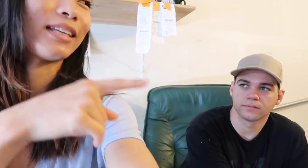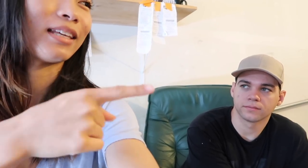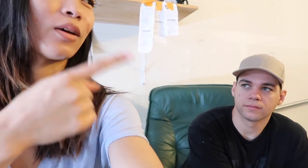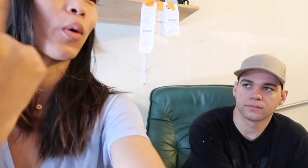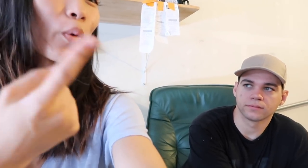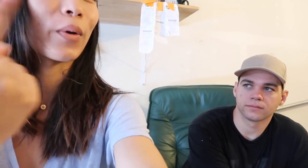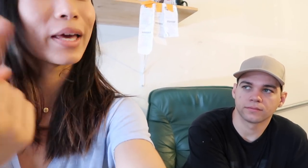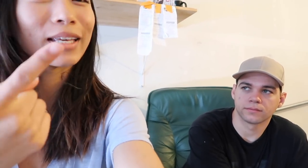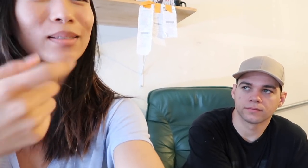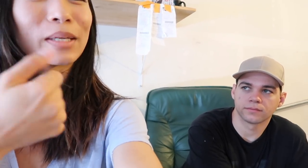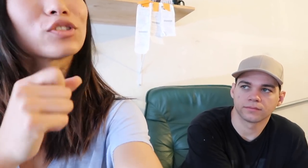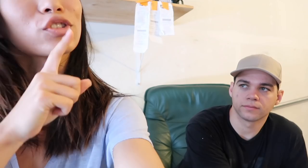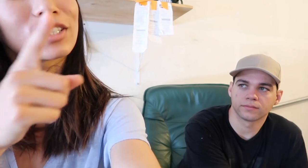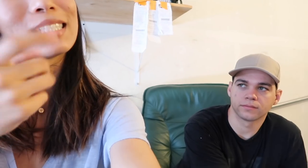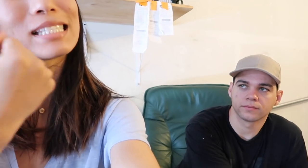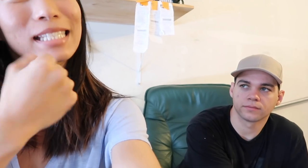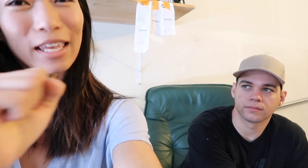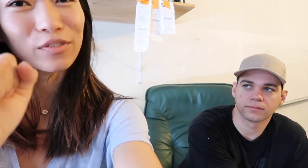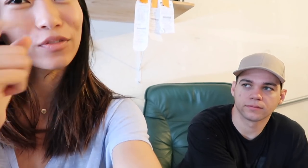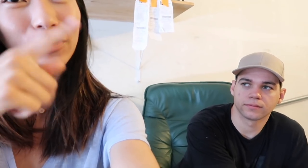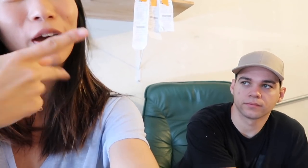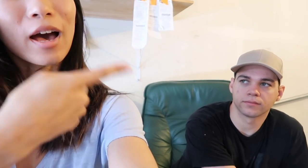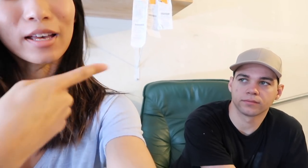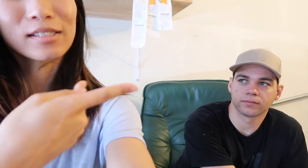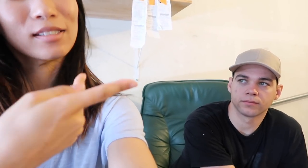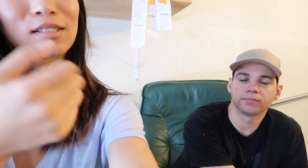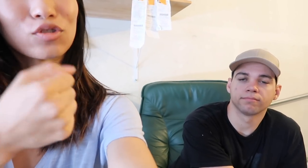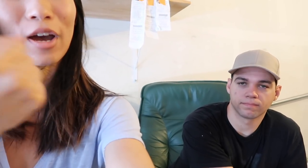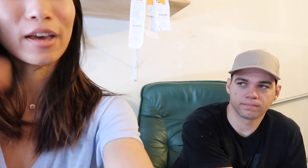always makes sure it's safe for us to drive